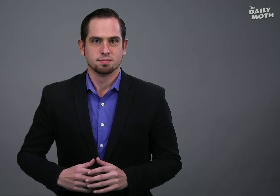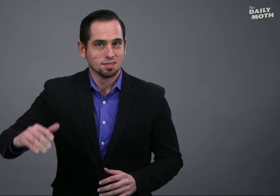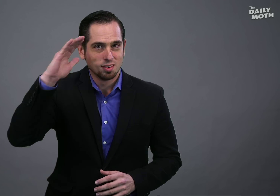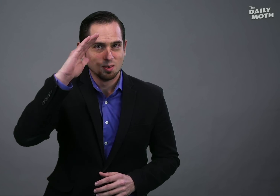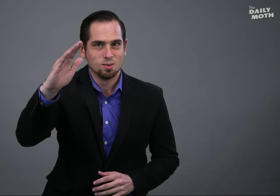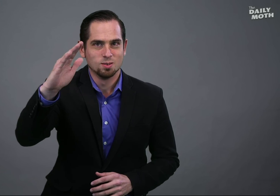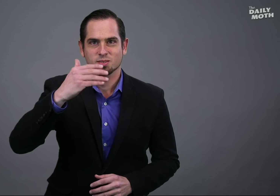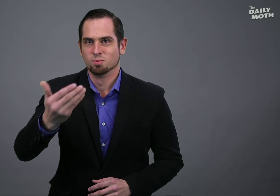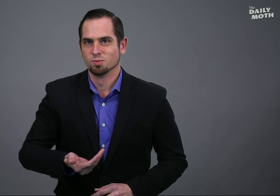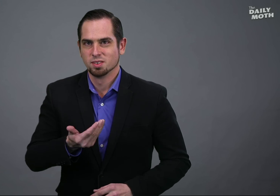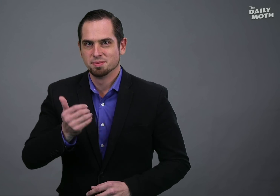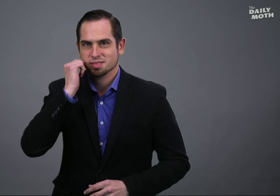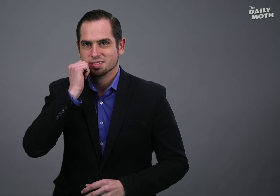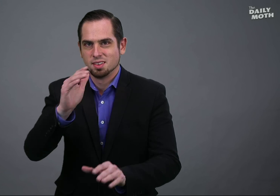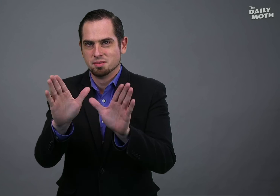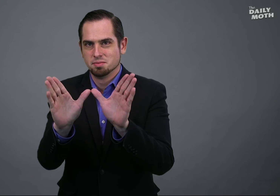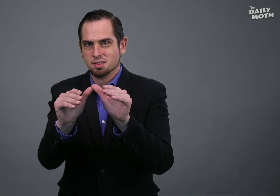Hello, welcome to The Daily Moth!